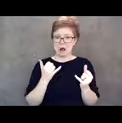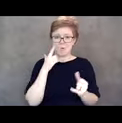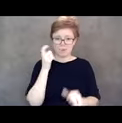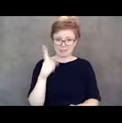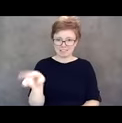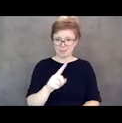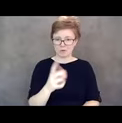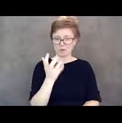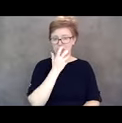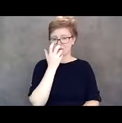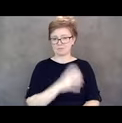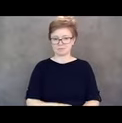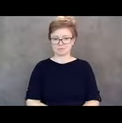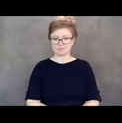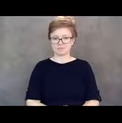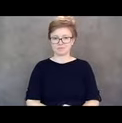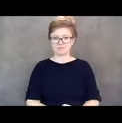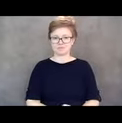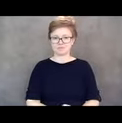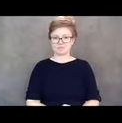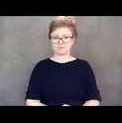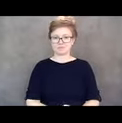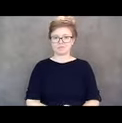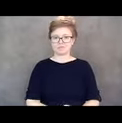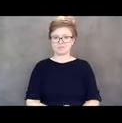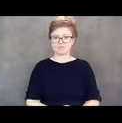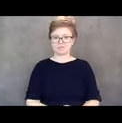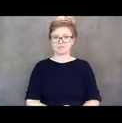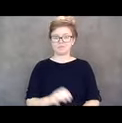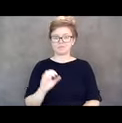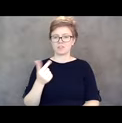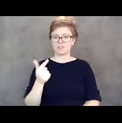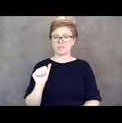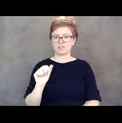I wanna say thank you to Emily. But I definitely think that was a team effort.